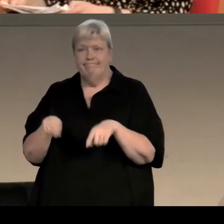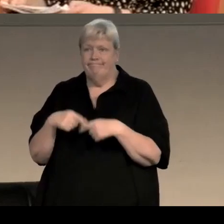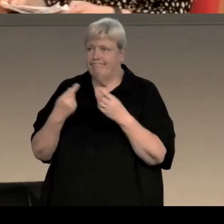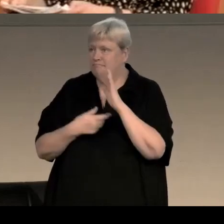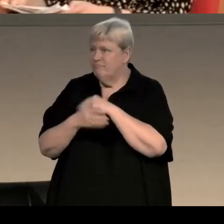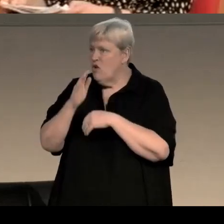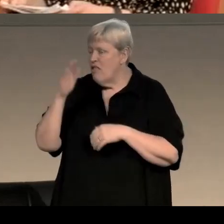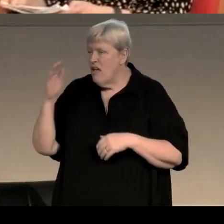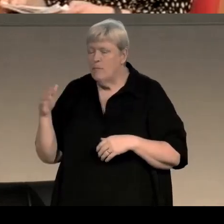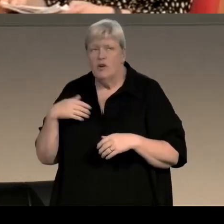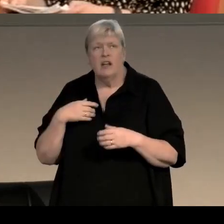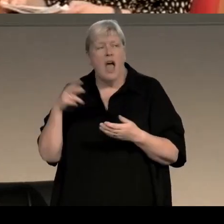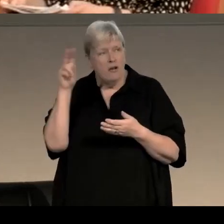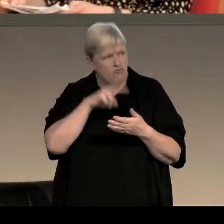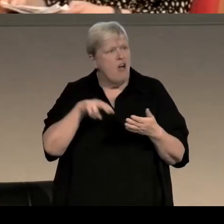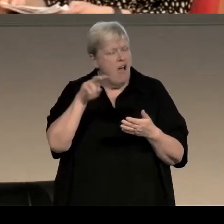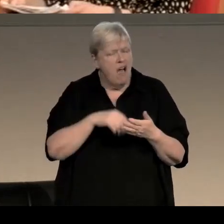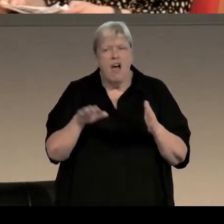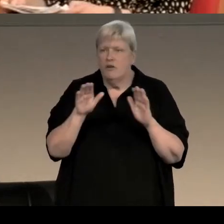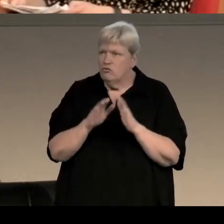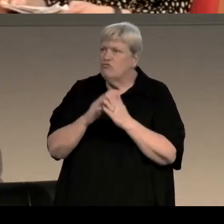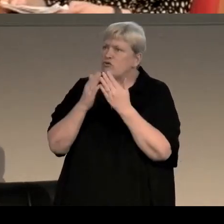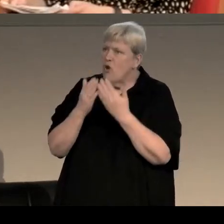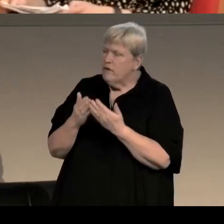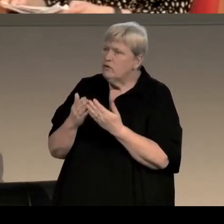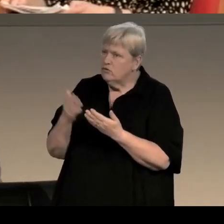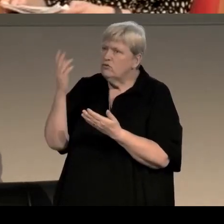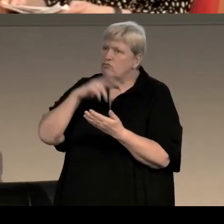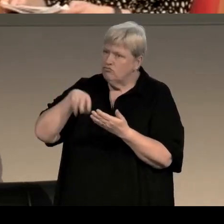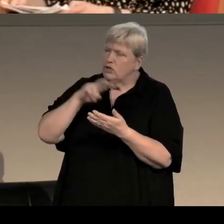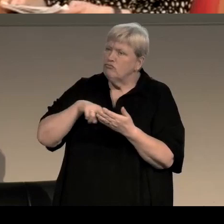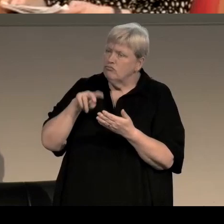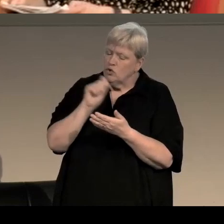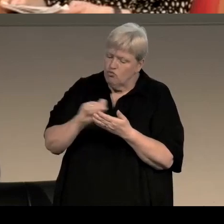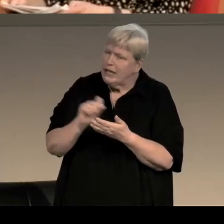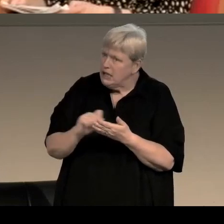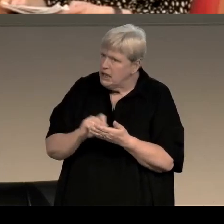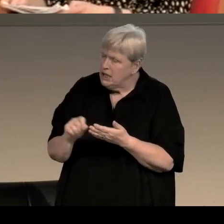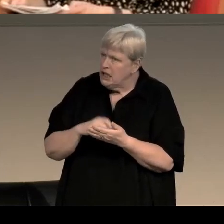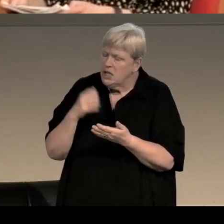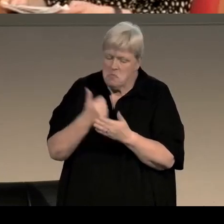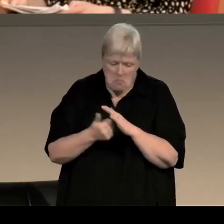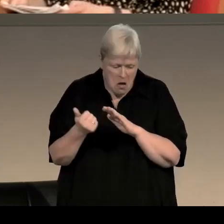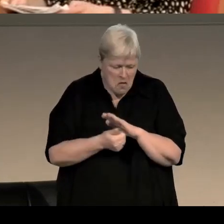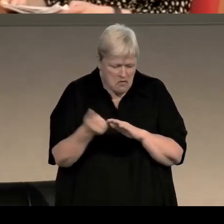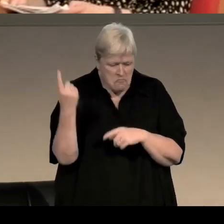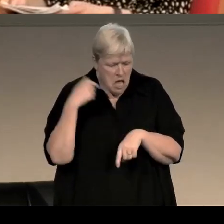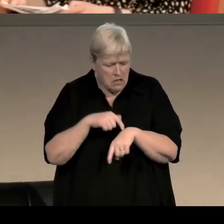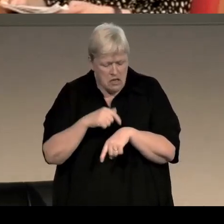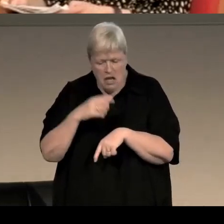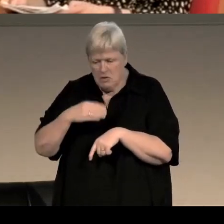I read quite a few novels that had been written and published in 78 and 79, again just to give me a flavor for the time, that might